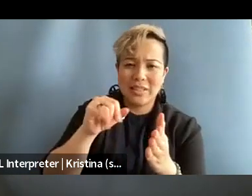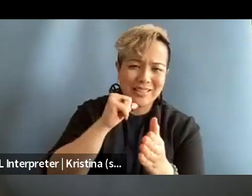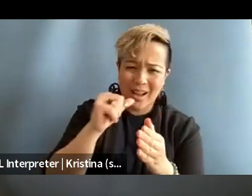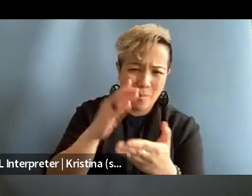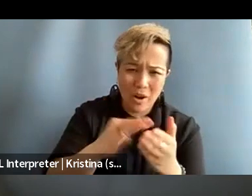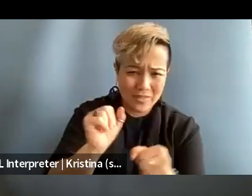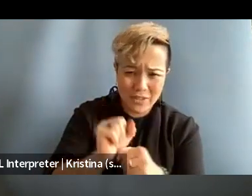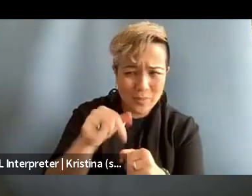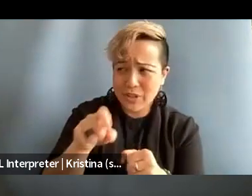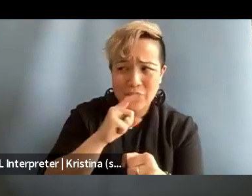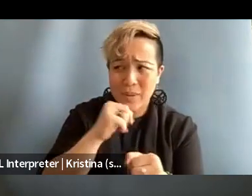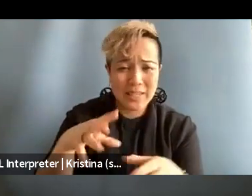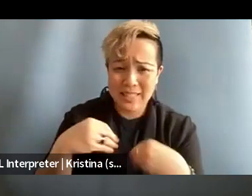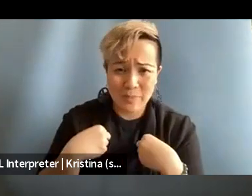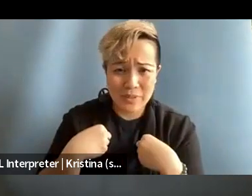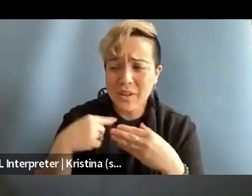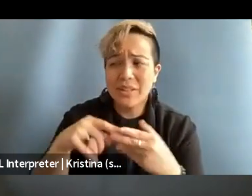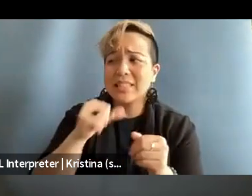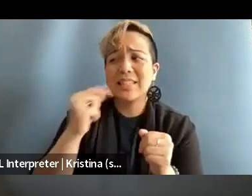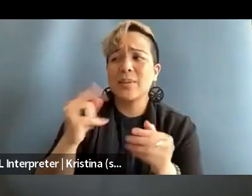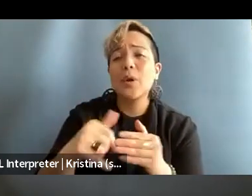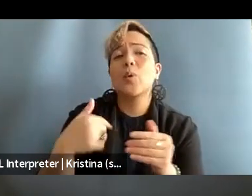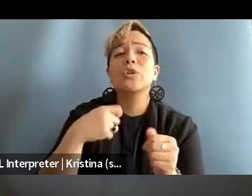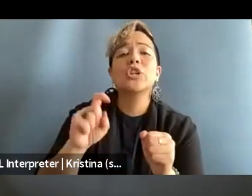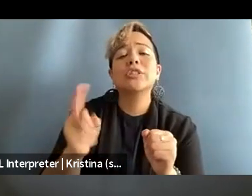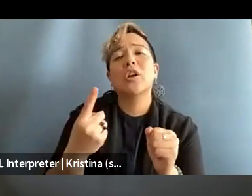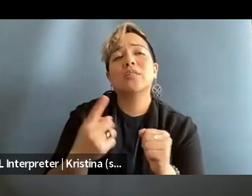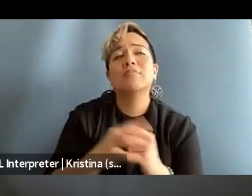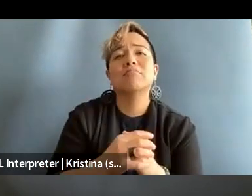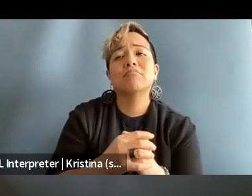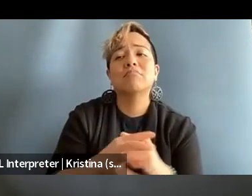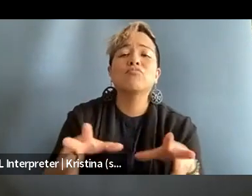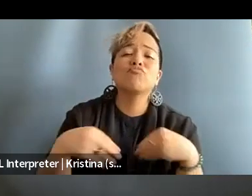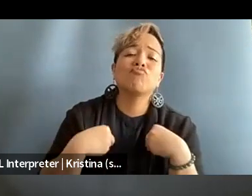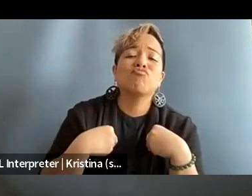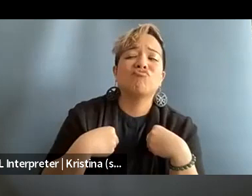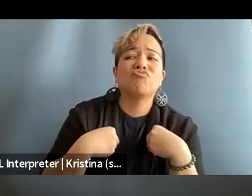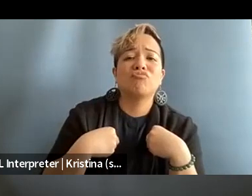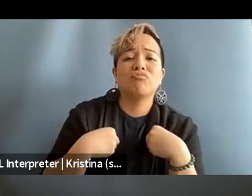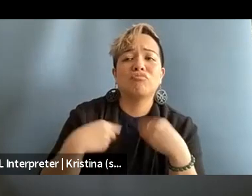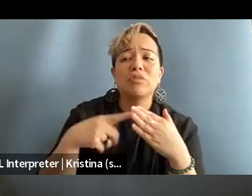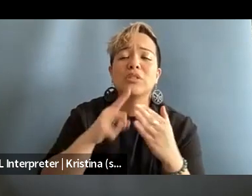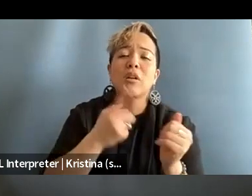This should not be accepted. This is not something that we should just, you know, take because this is us being thick skinned journalists.